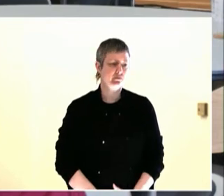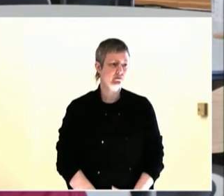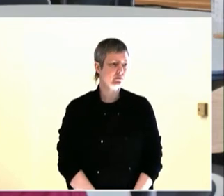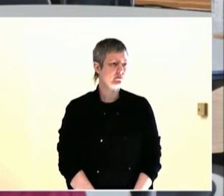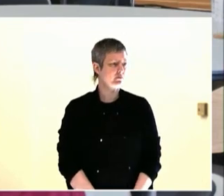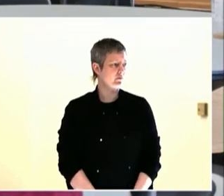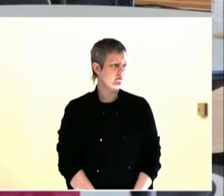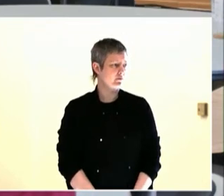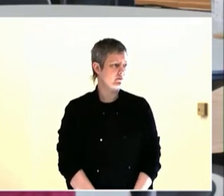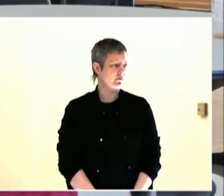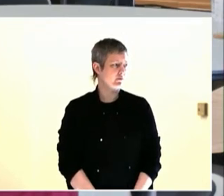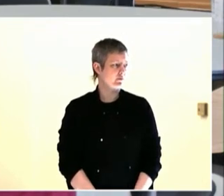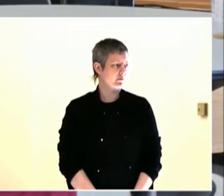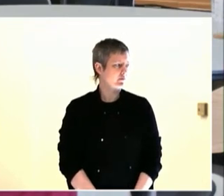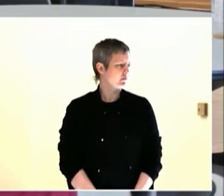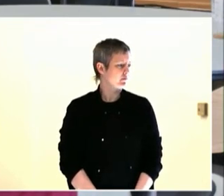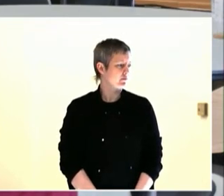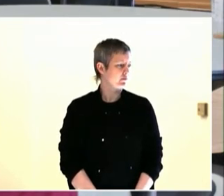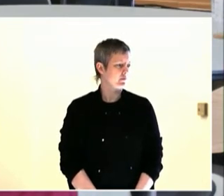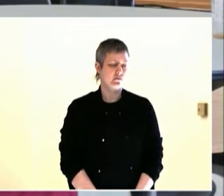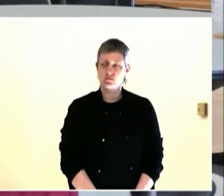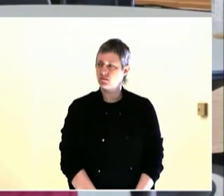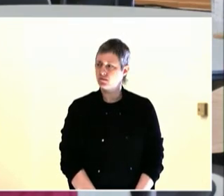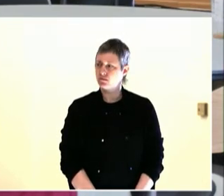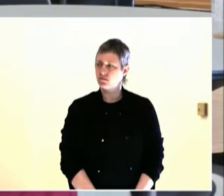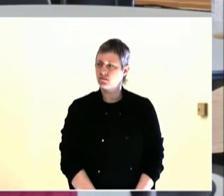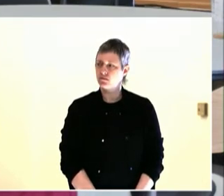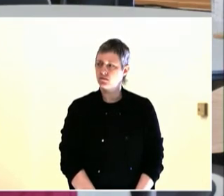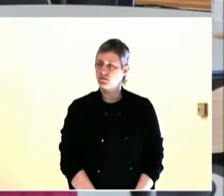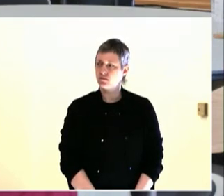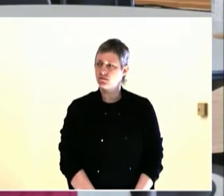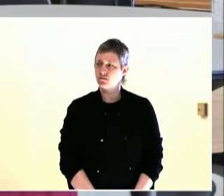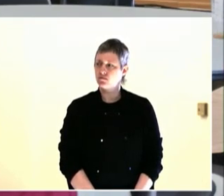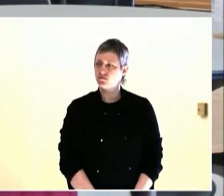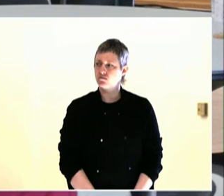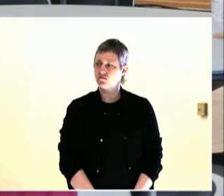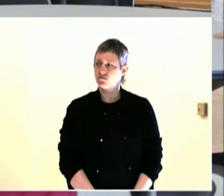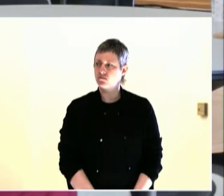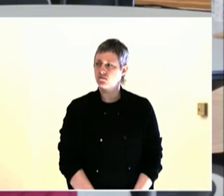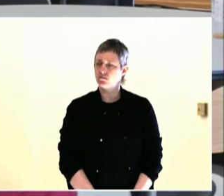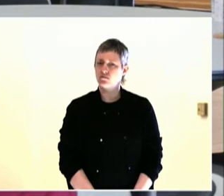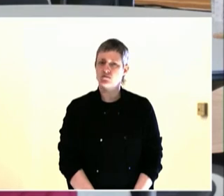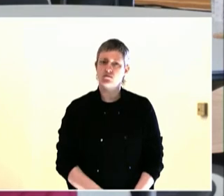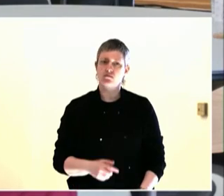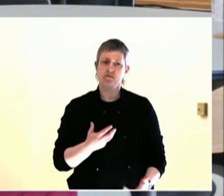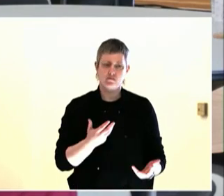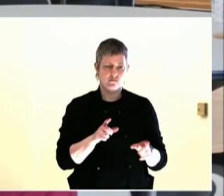the most powerful things, we were able to hear from folks in east Portland on the first day,